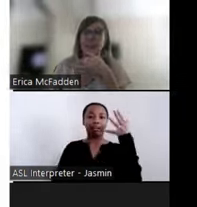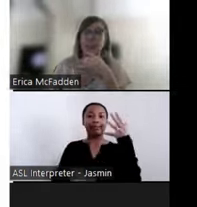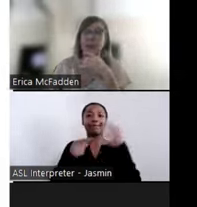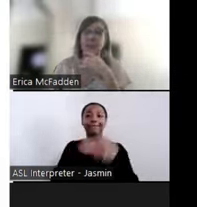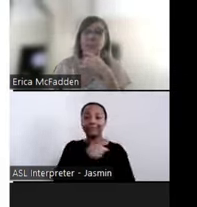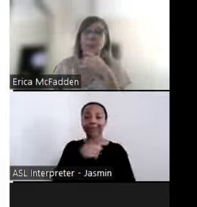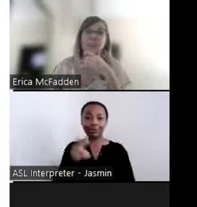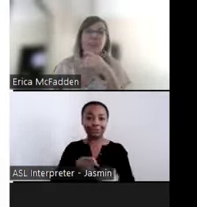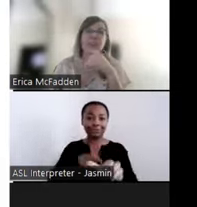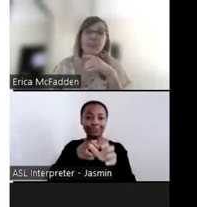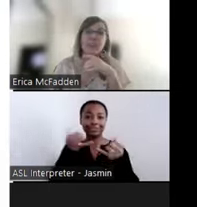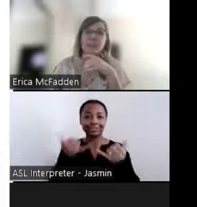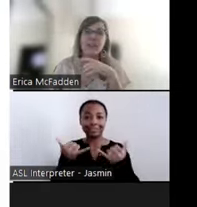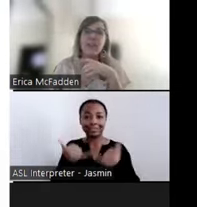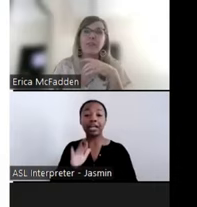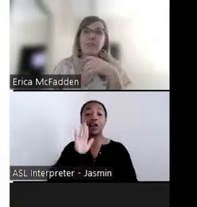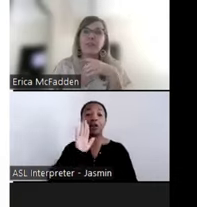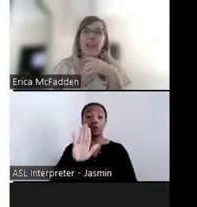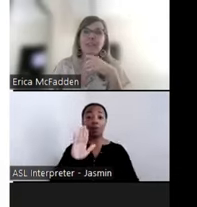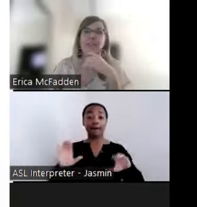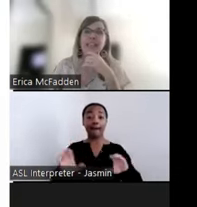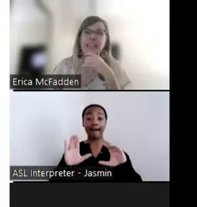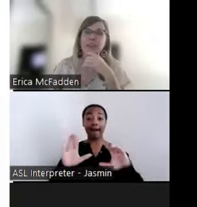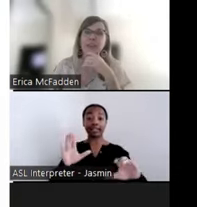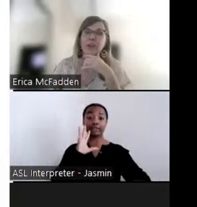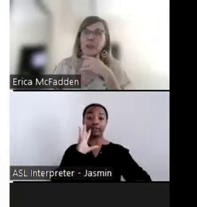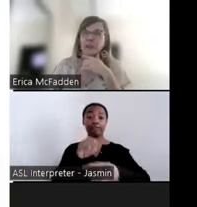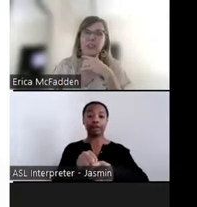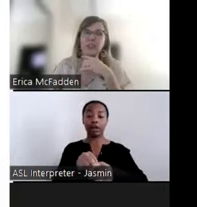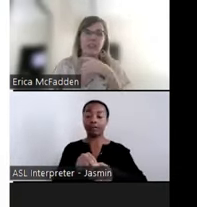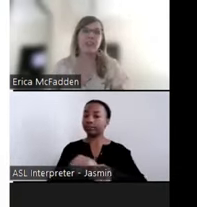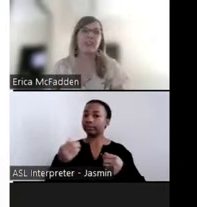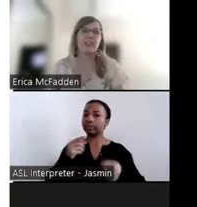webinar will be essential, for us to have an engaging, enriching discussion.